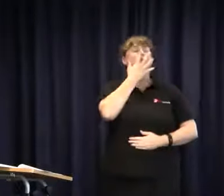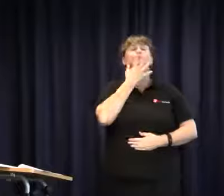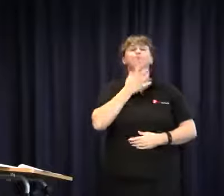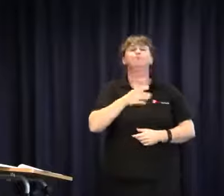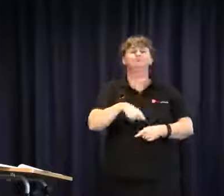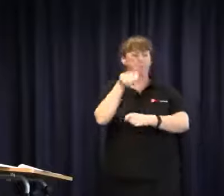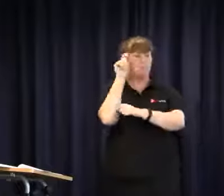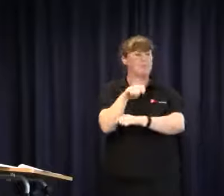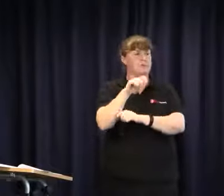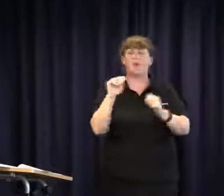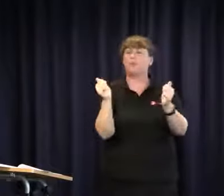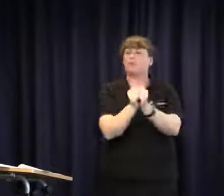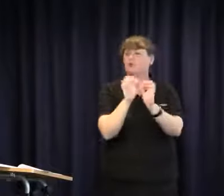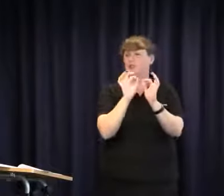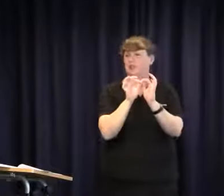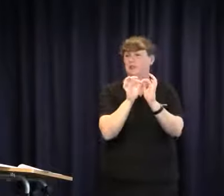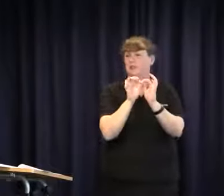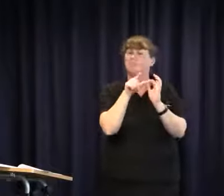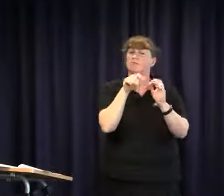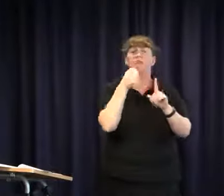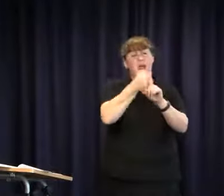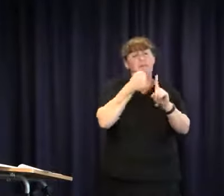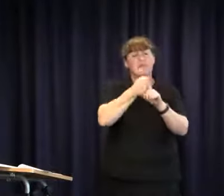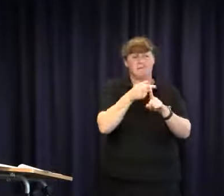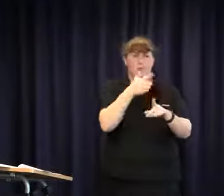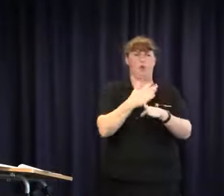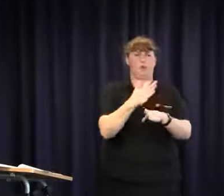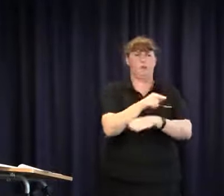have an influence. As a result the company was ashamed and decided to provide interpreting